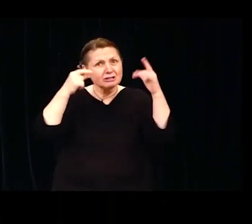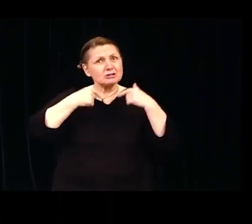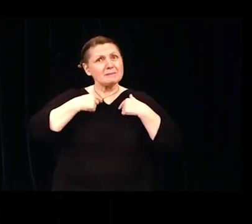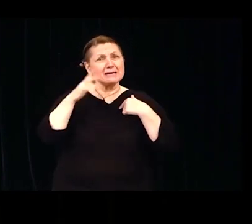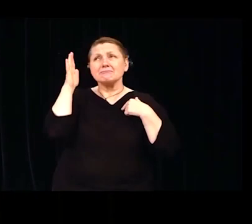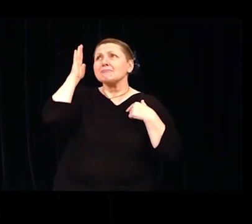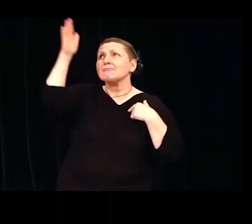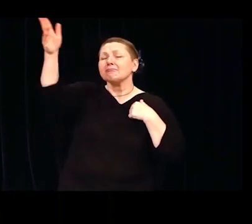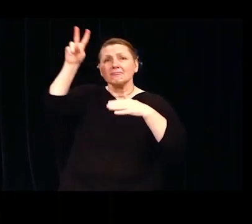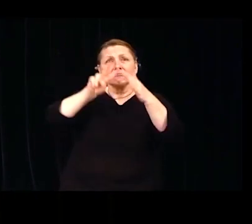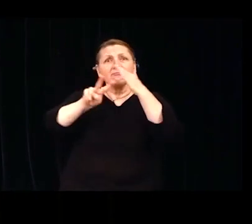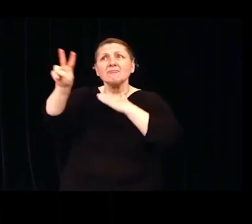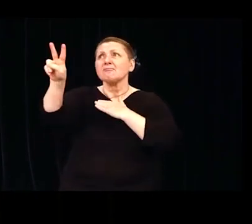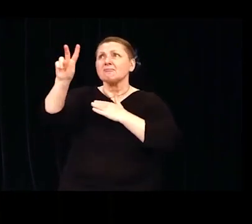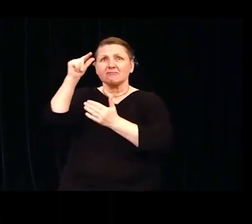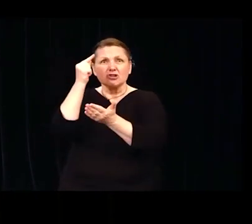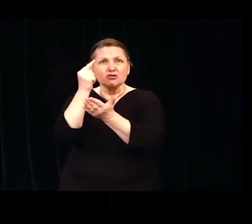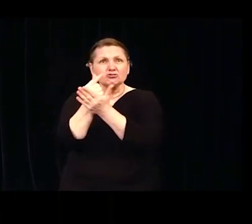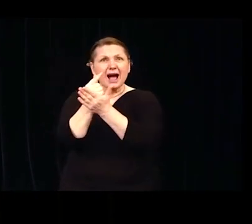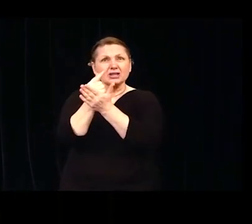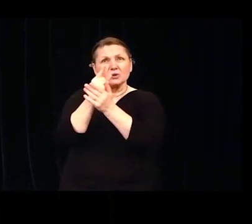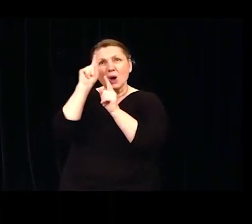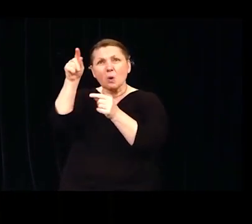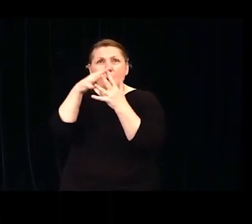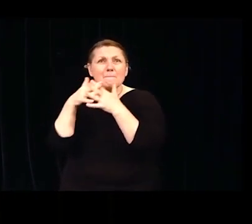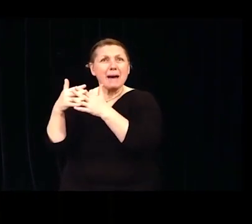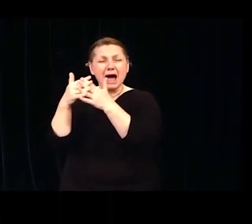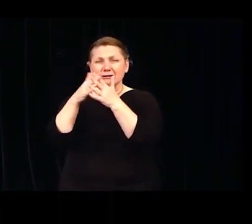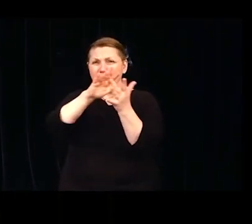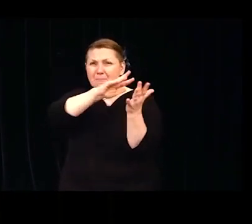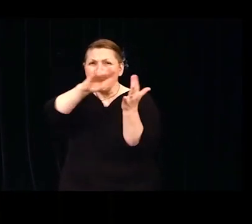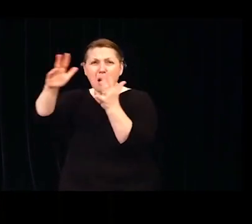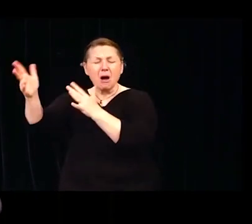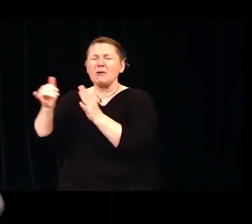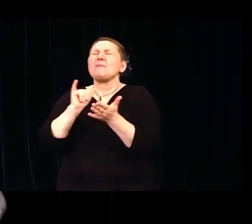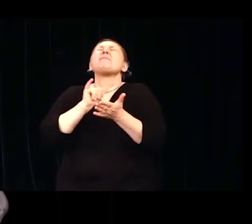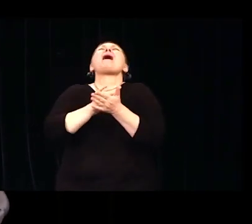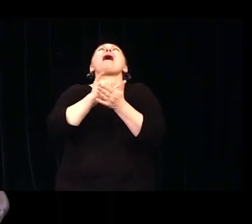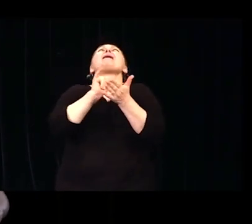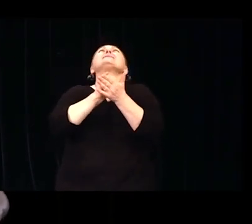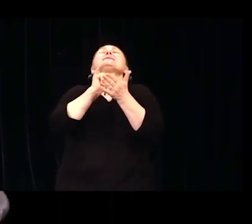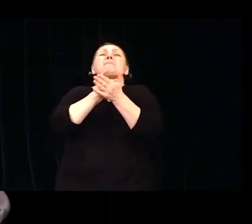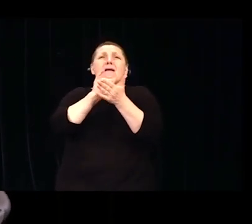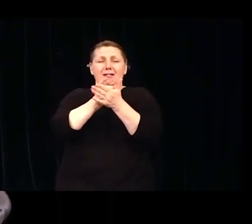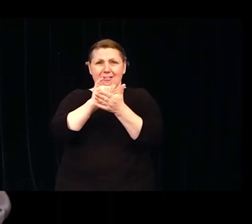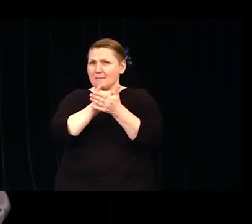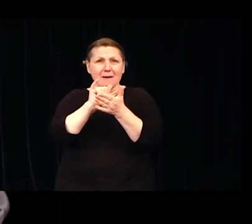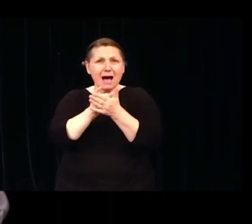and everything that I knew and life behind to attend a school in the United States.